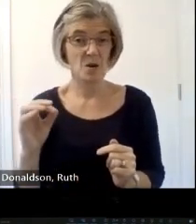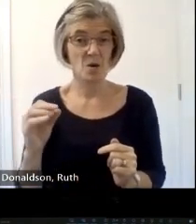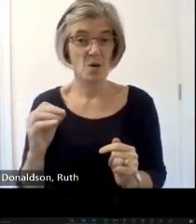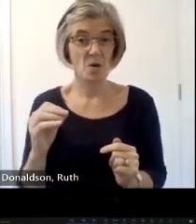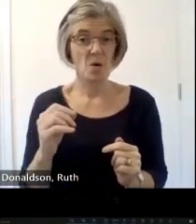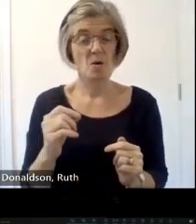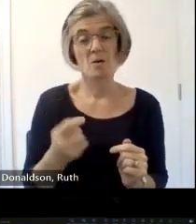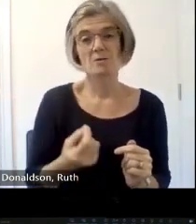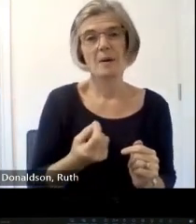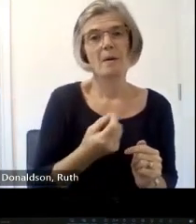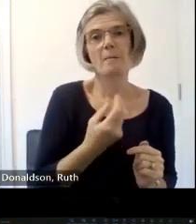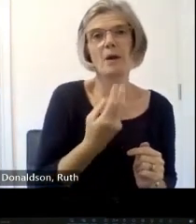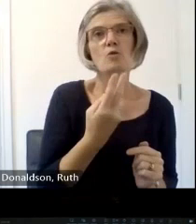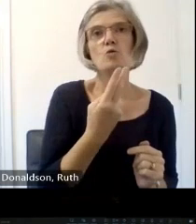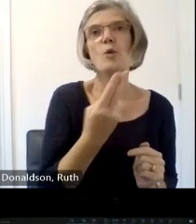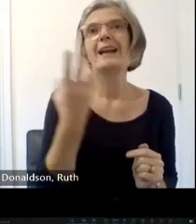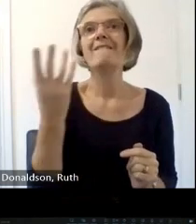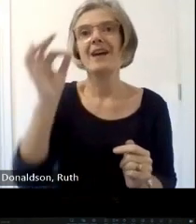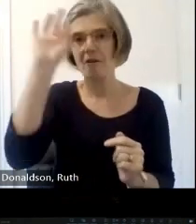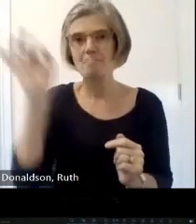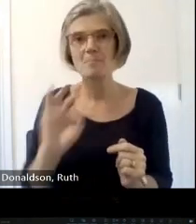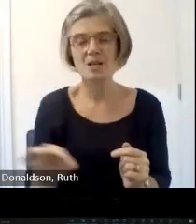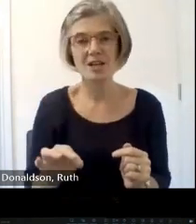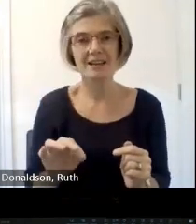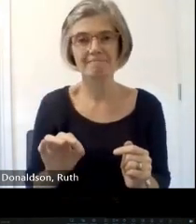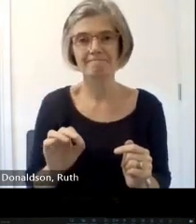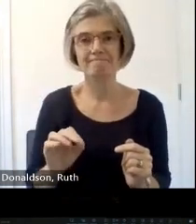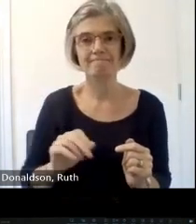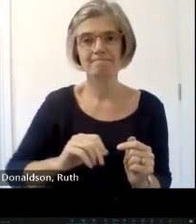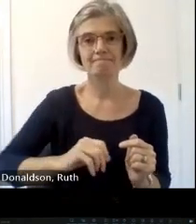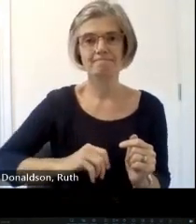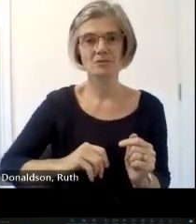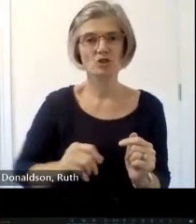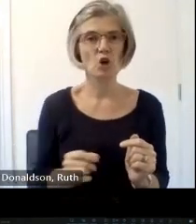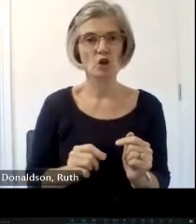General Assembly we just stall there and we were listening to uh discussions they announced that